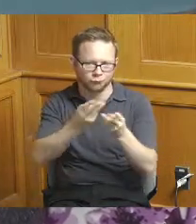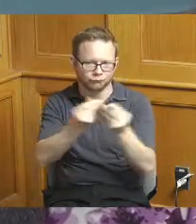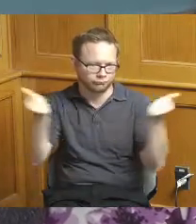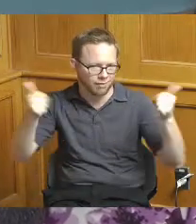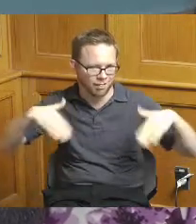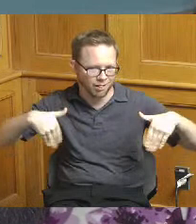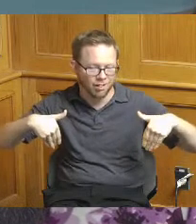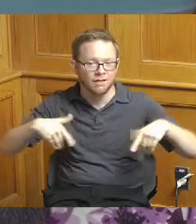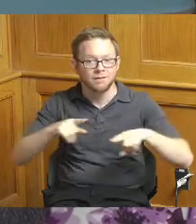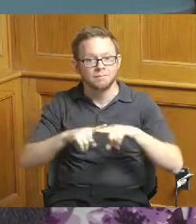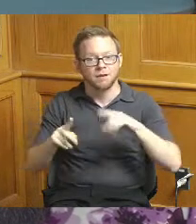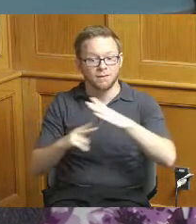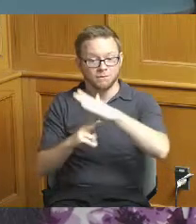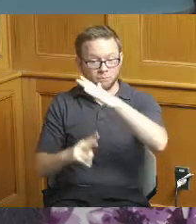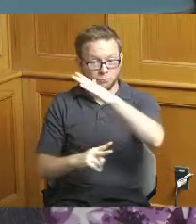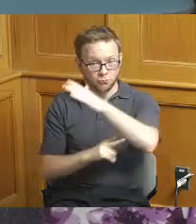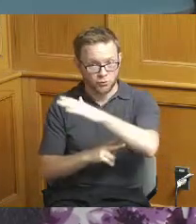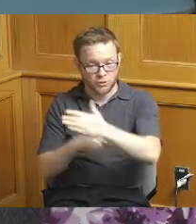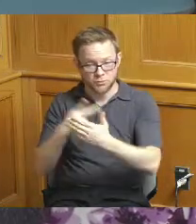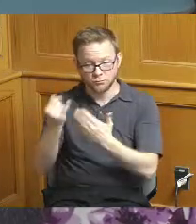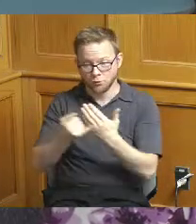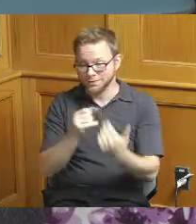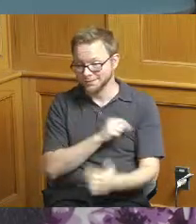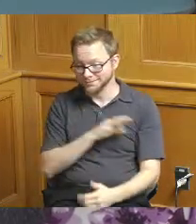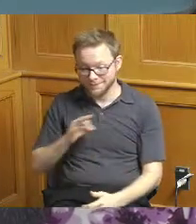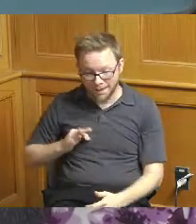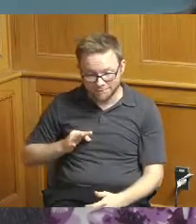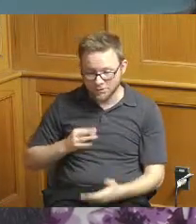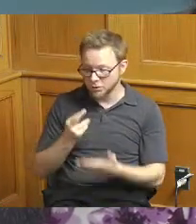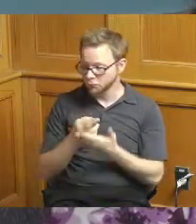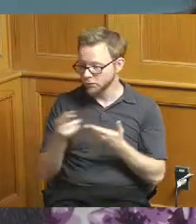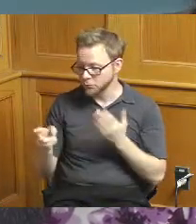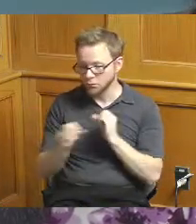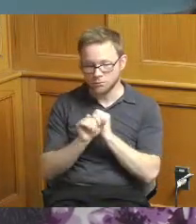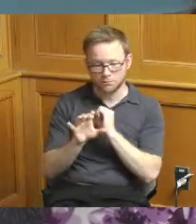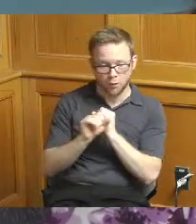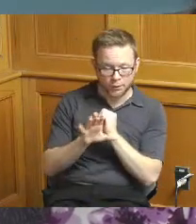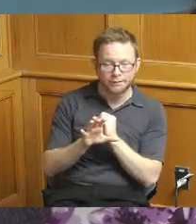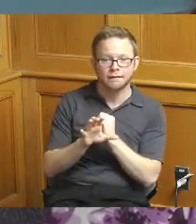bridge projects staffing and resources marketing conditions and bid prices regulatory uncertainty